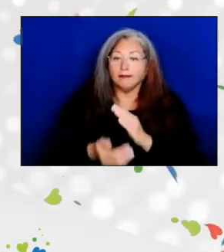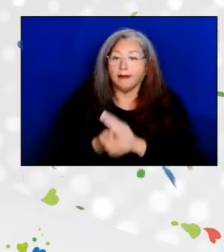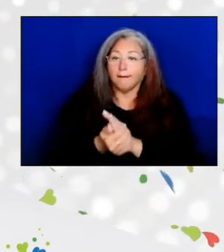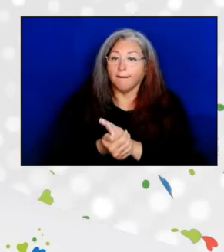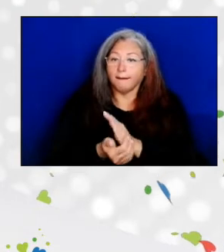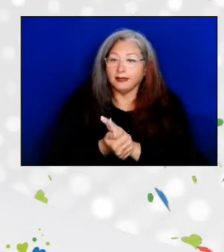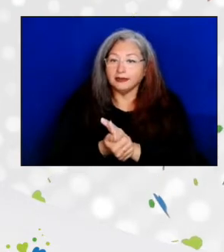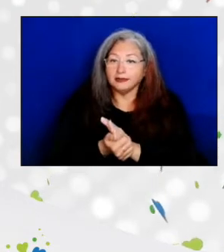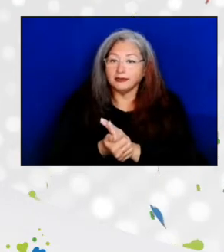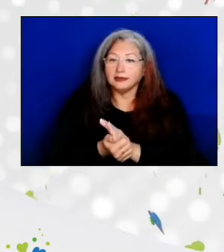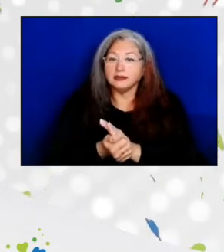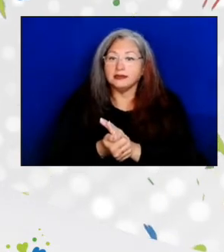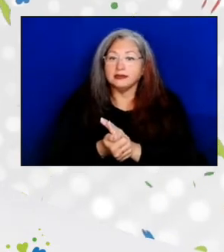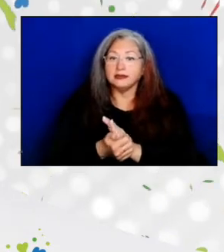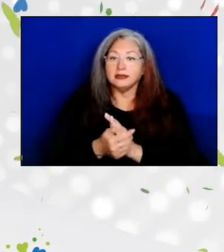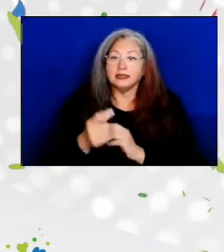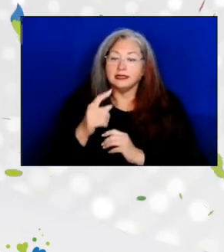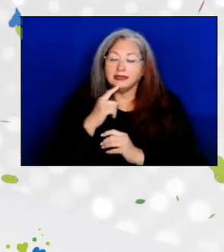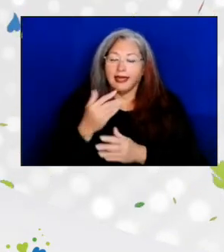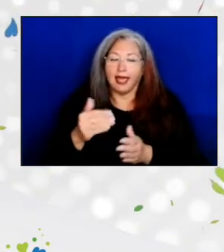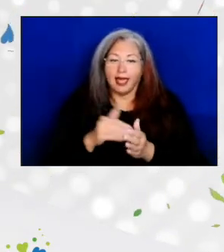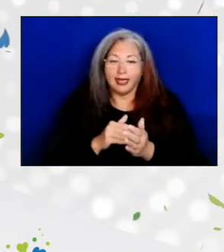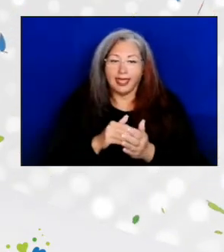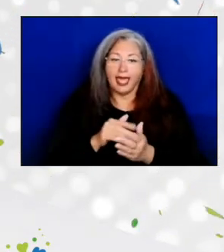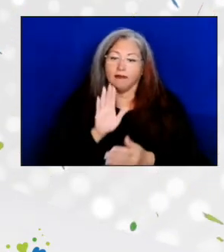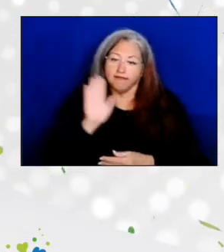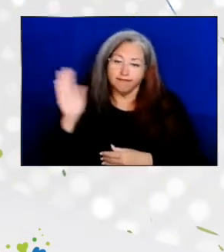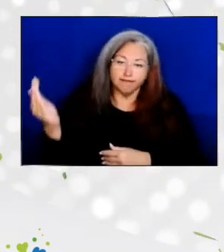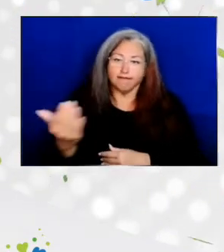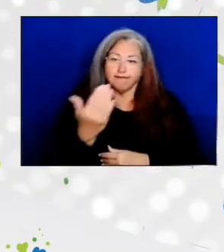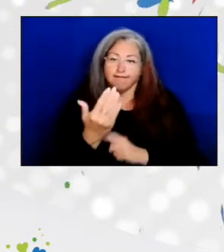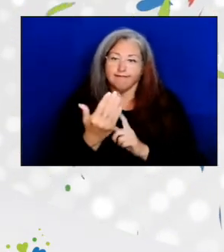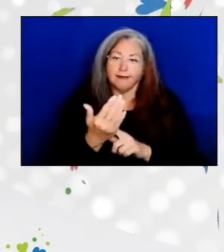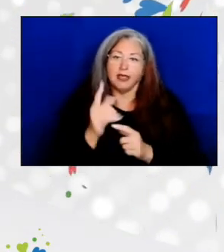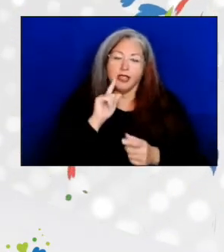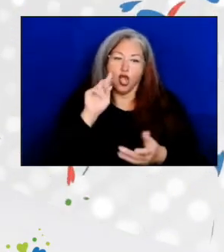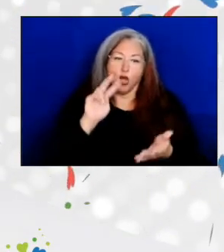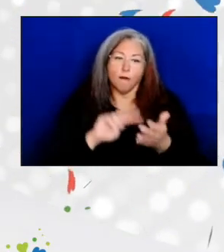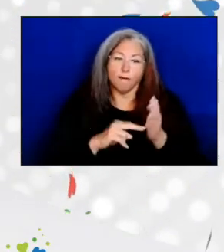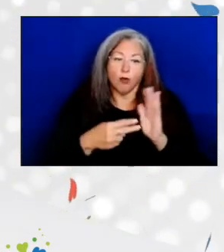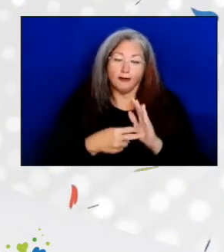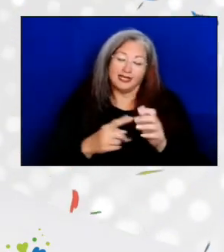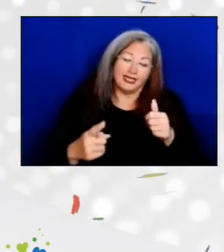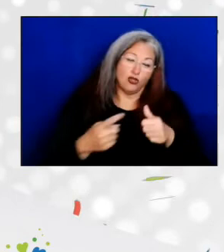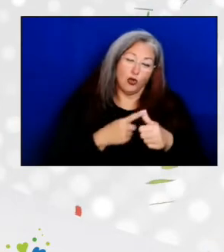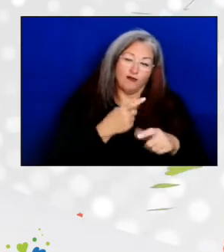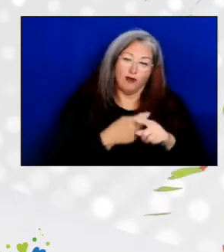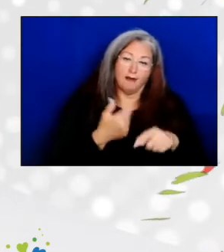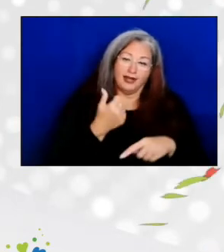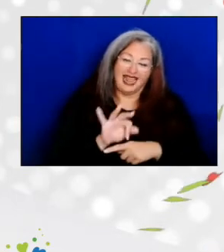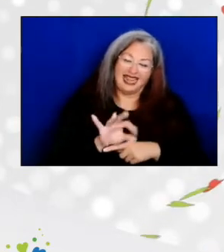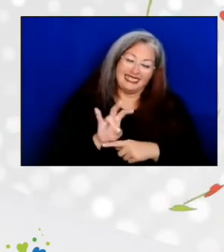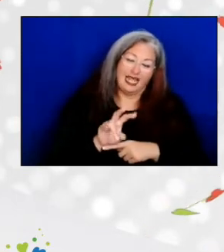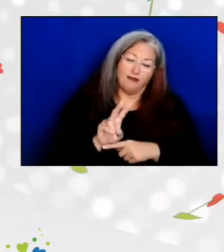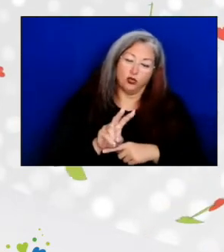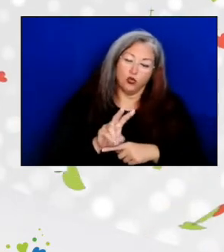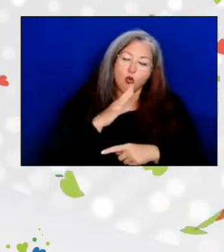brought back to the forefront the original purposes of the 1972 Older Americans Act